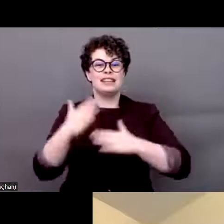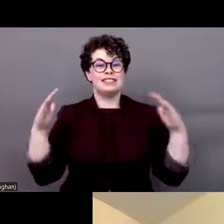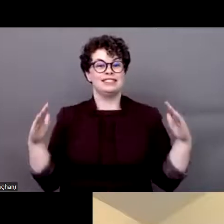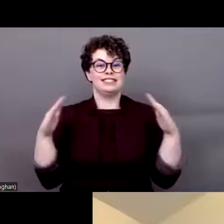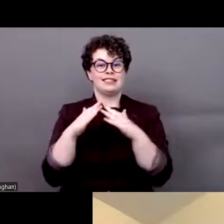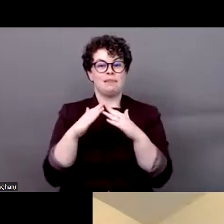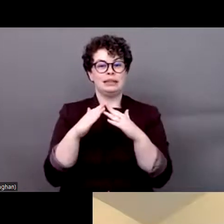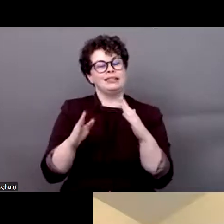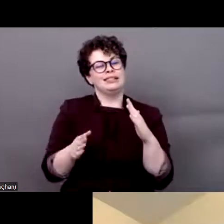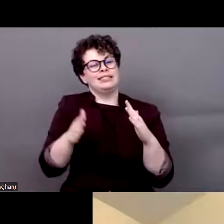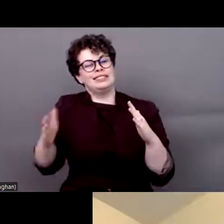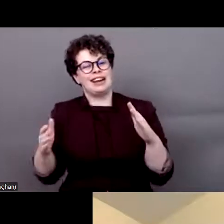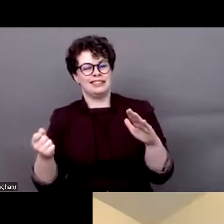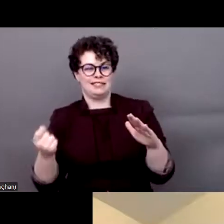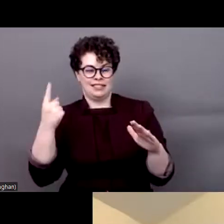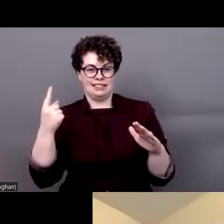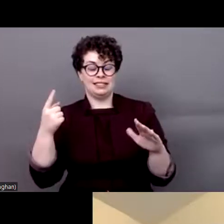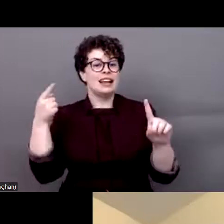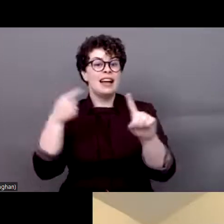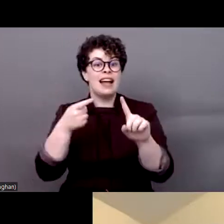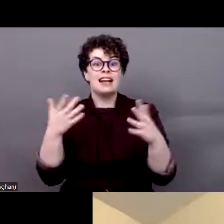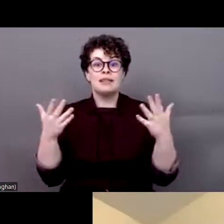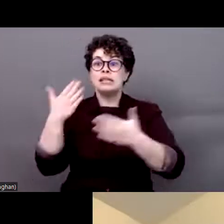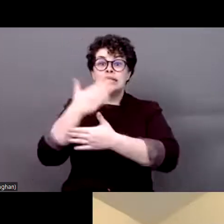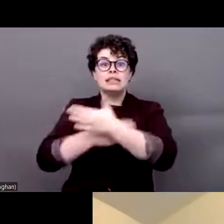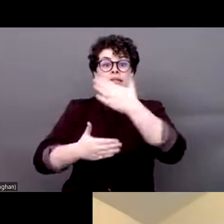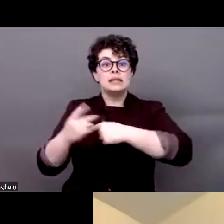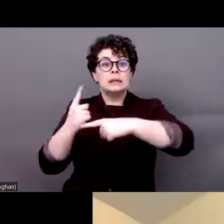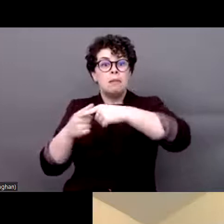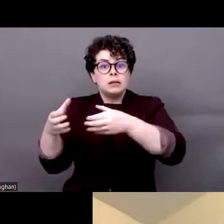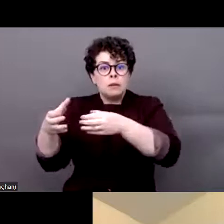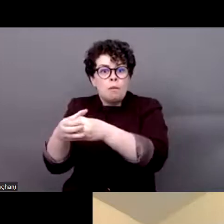with disabilities are not left behind in COVID-19